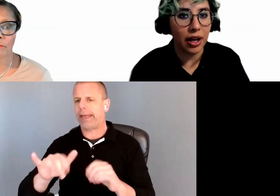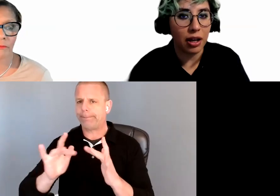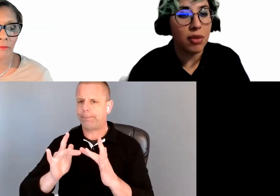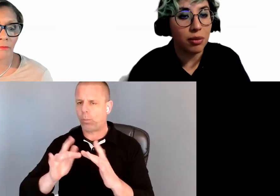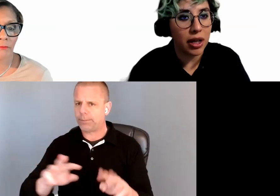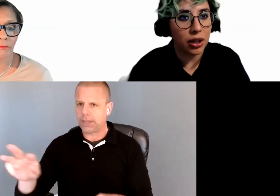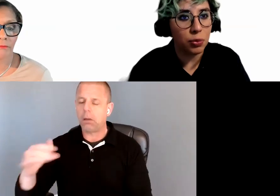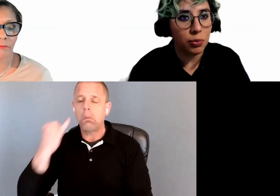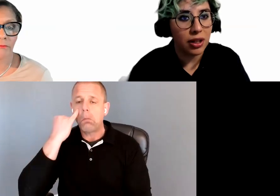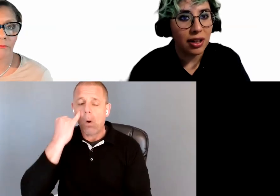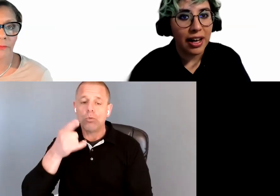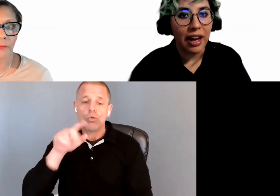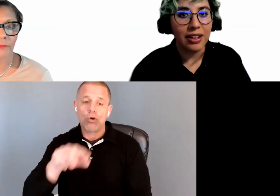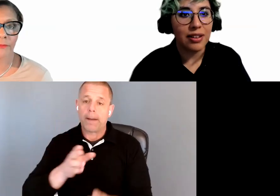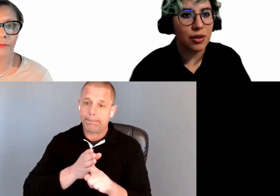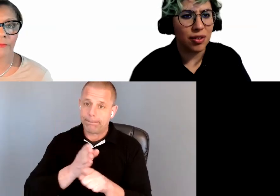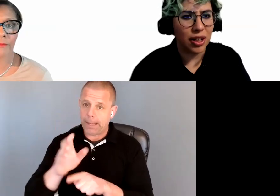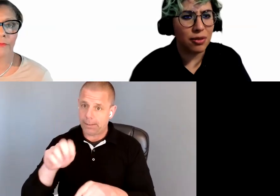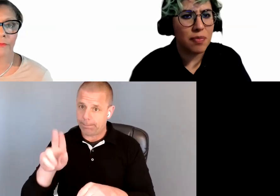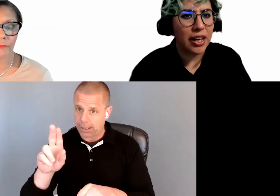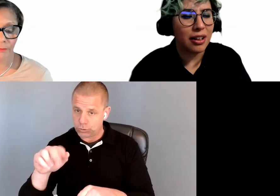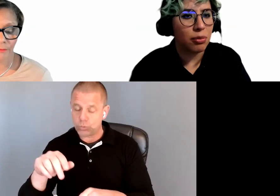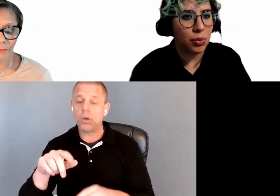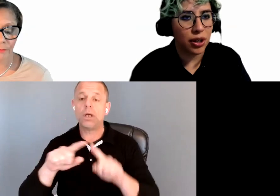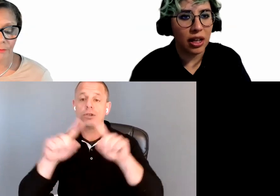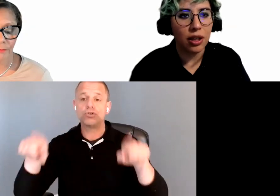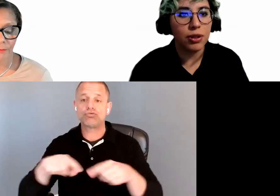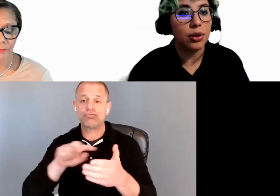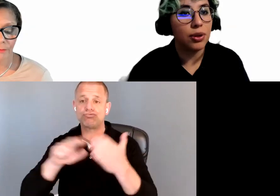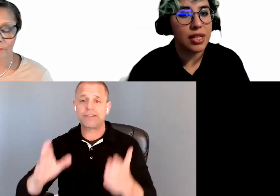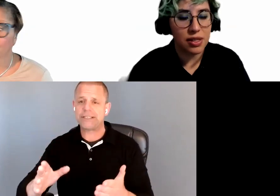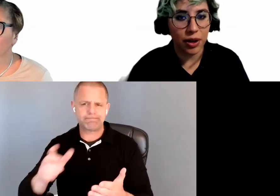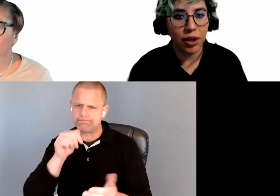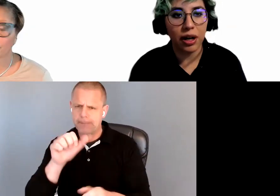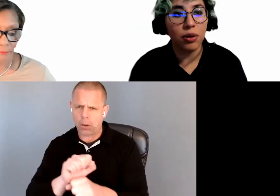a main menu, and the screen reader might not be working. You don't use a screen reader, and you